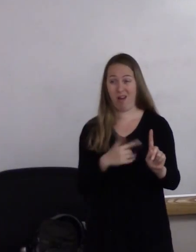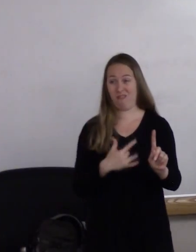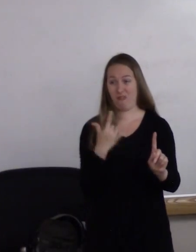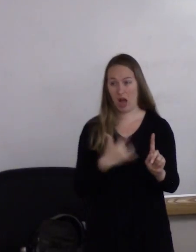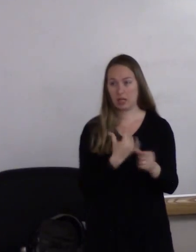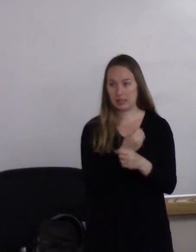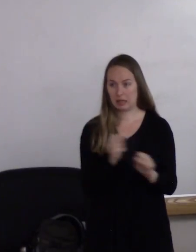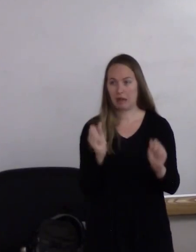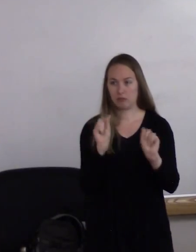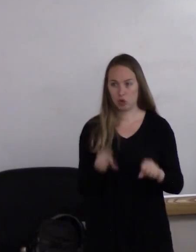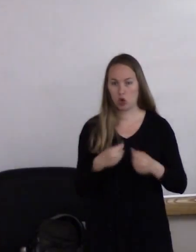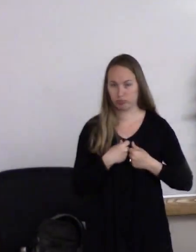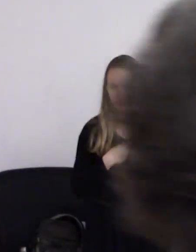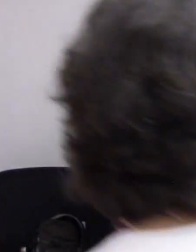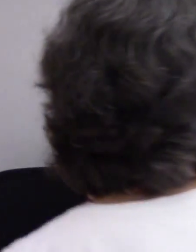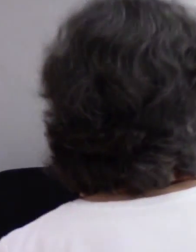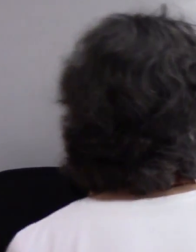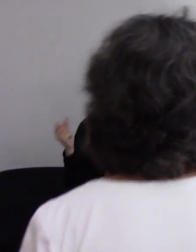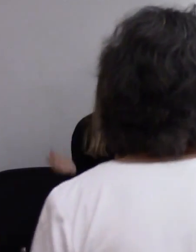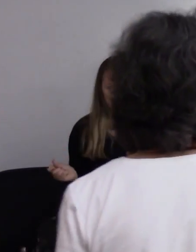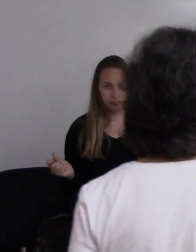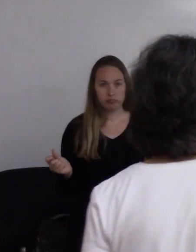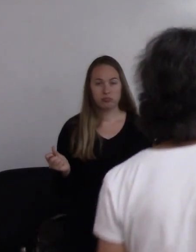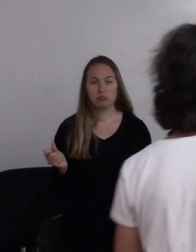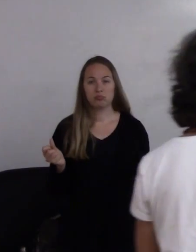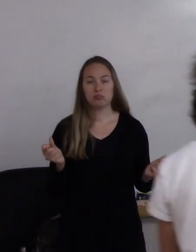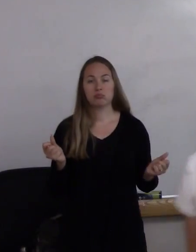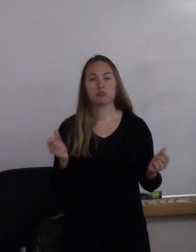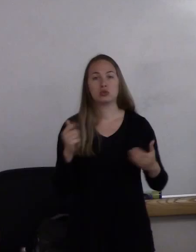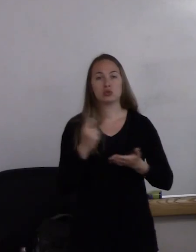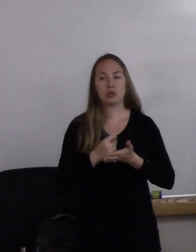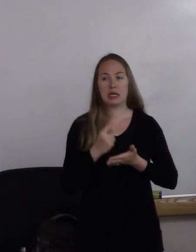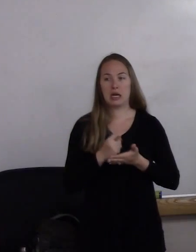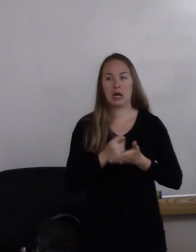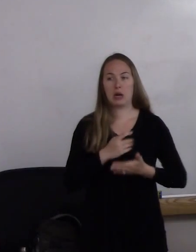could actually answer that they would be treated safely or respectfully